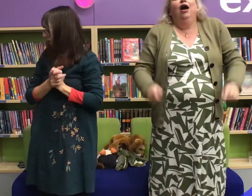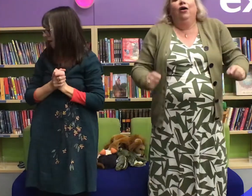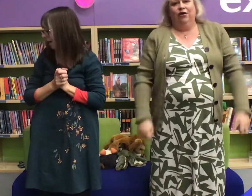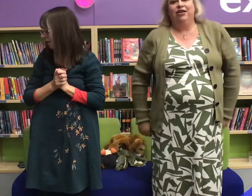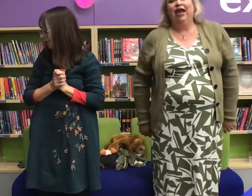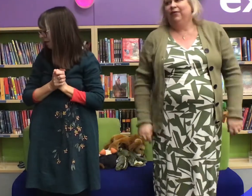Very good!